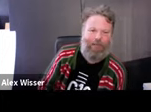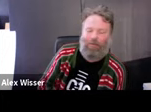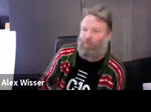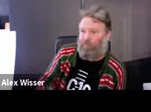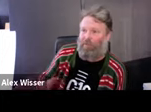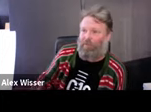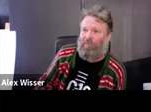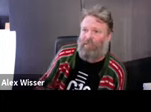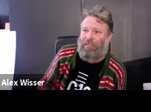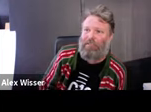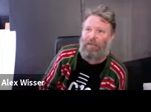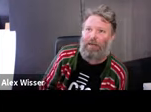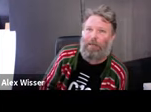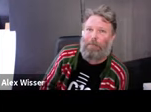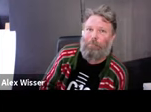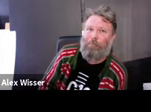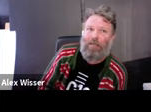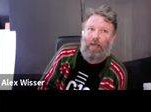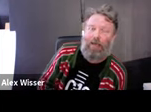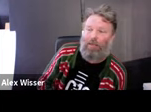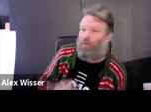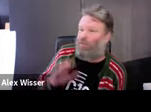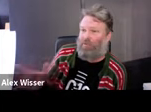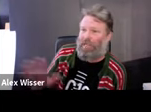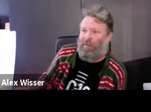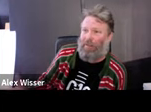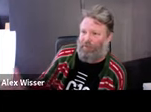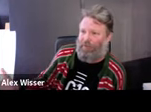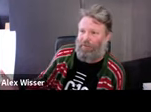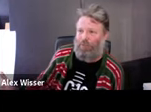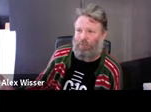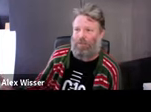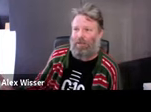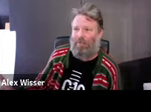will put it in the chat - from the' 70s. It is the gallery that The